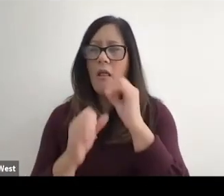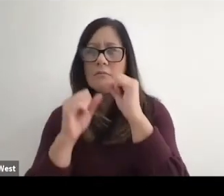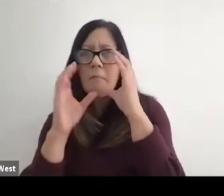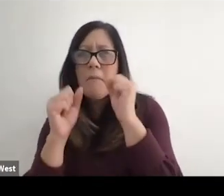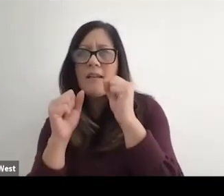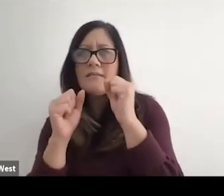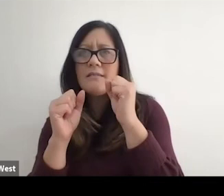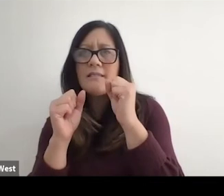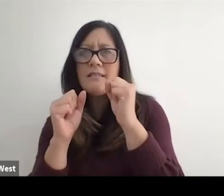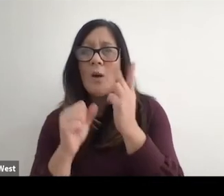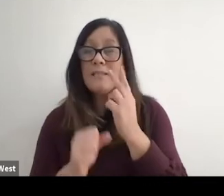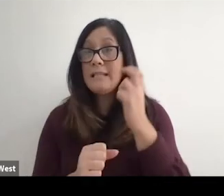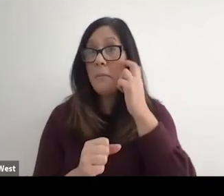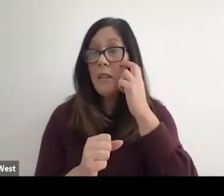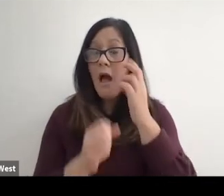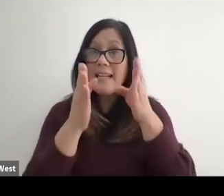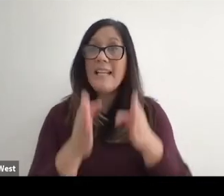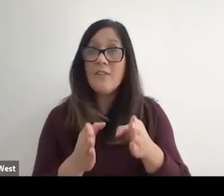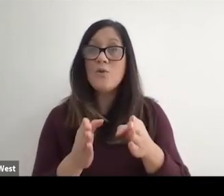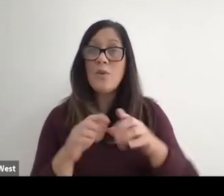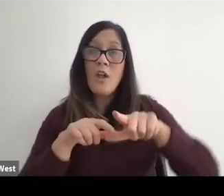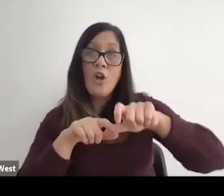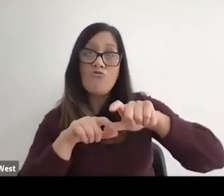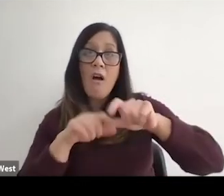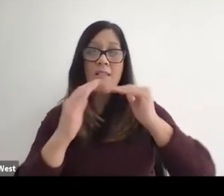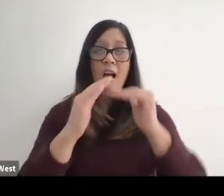Then we go to wow. That's amazing. We see a blind individual run